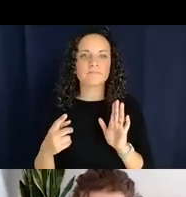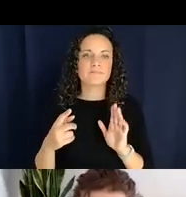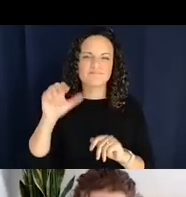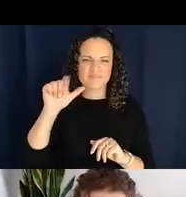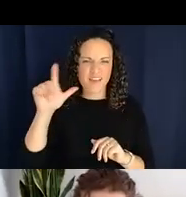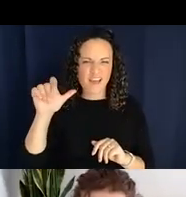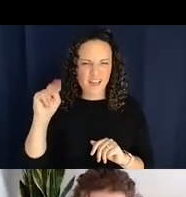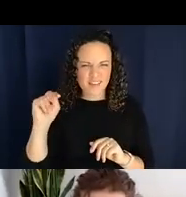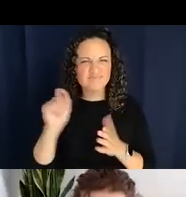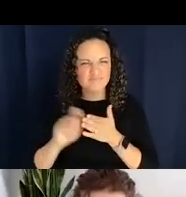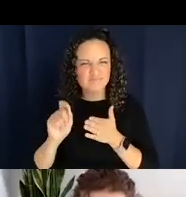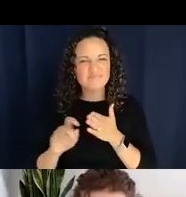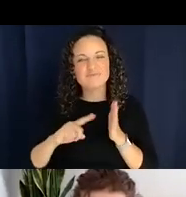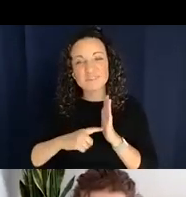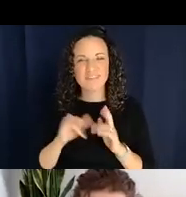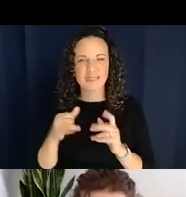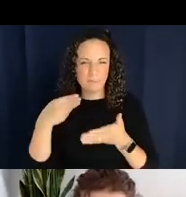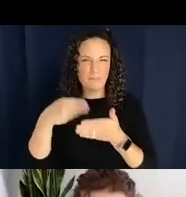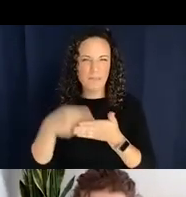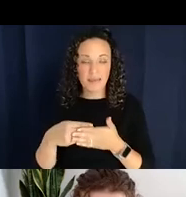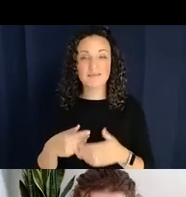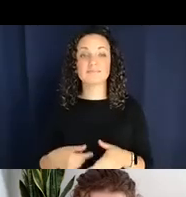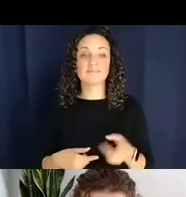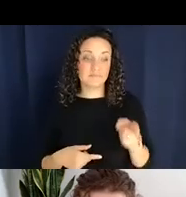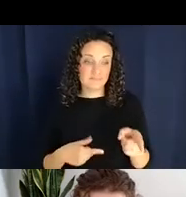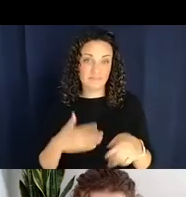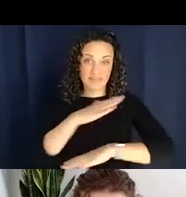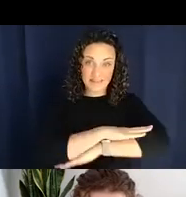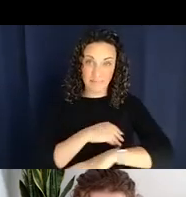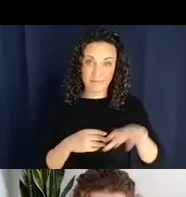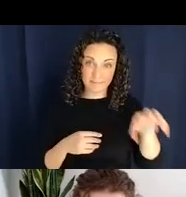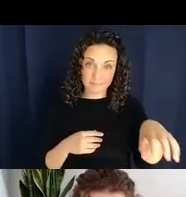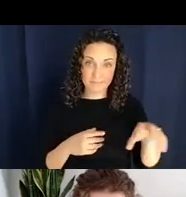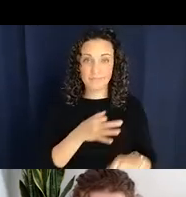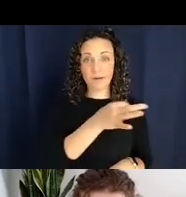initially. So the money is on the table - the money is in place - those examples, those